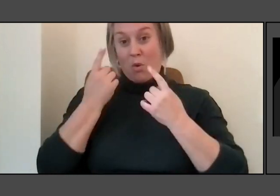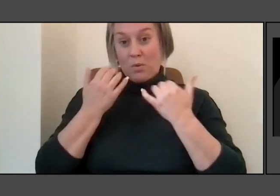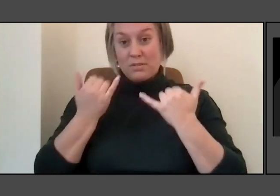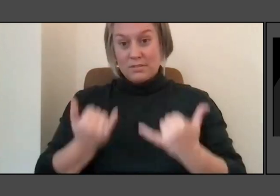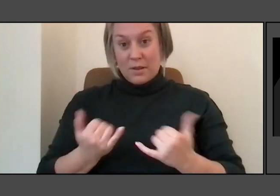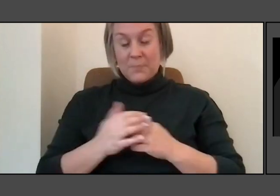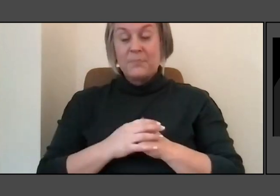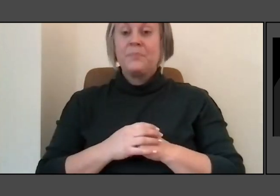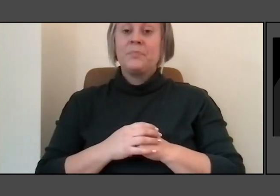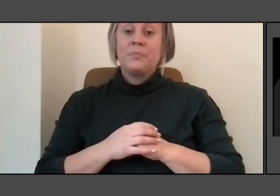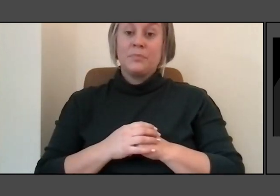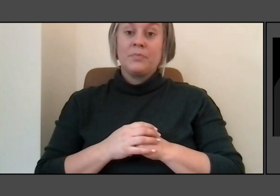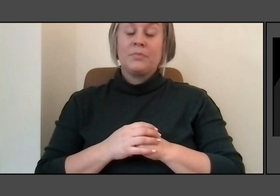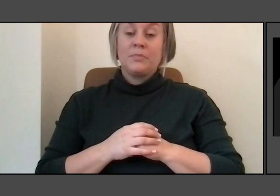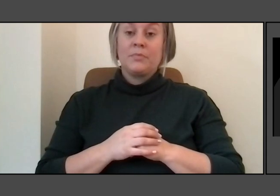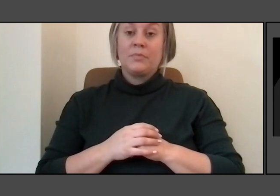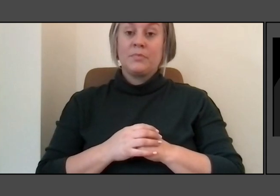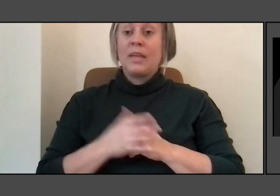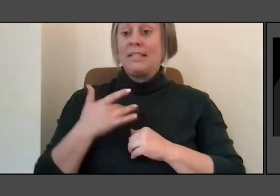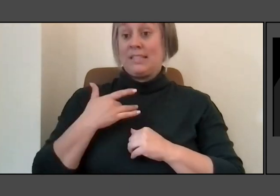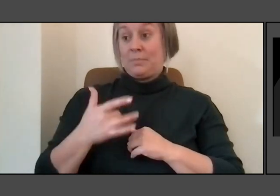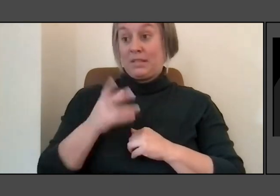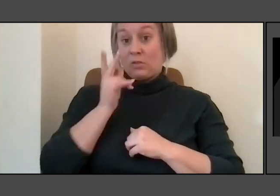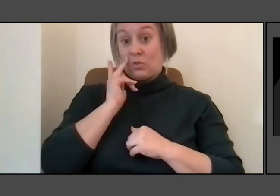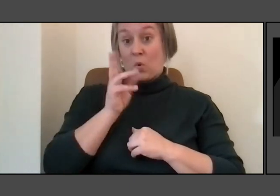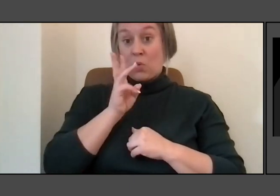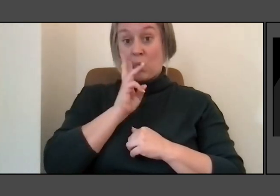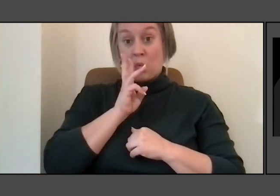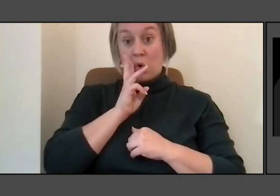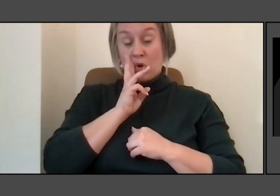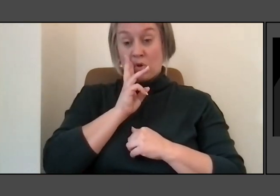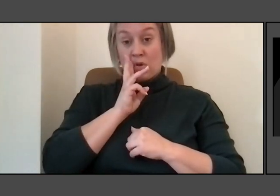When you saw water, it was usually in fountains shooting up,